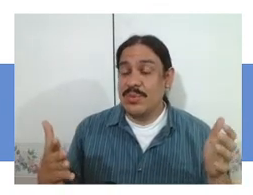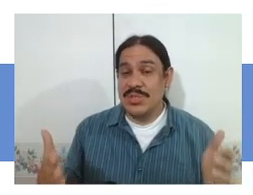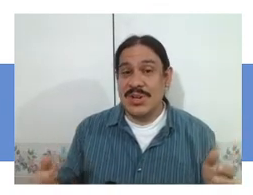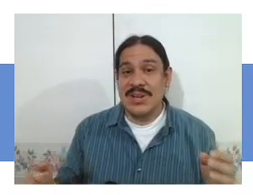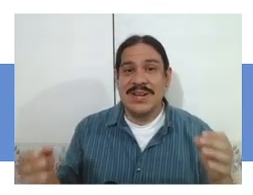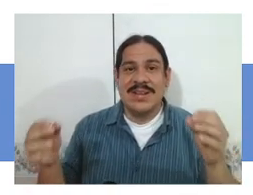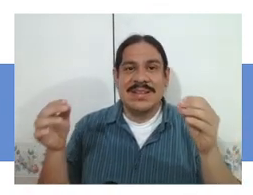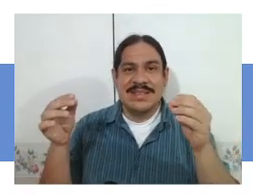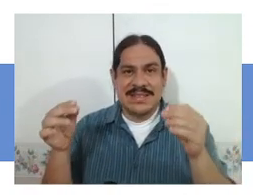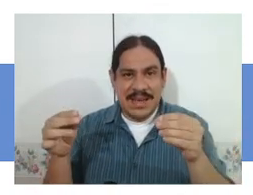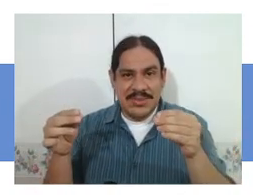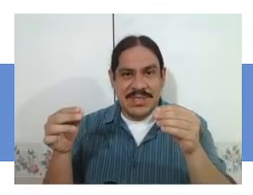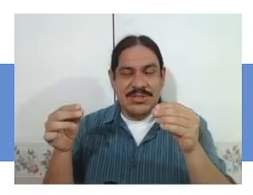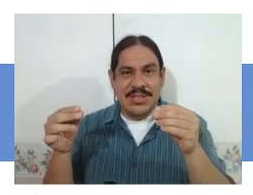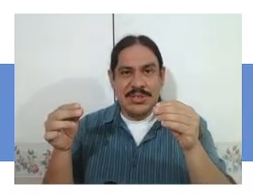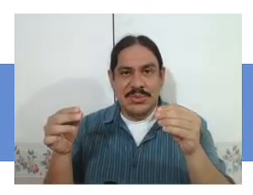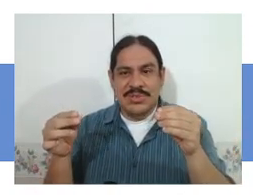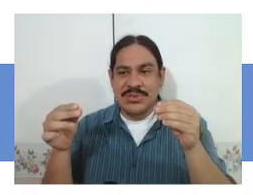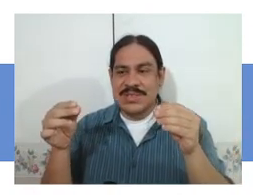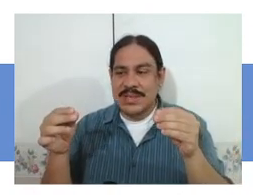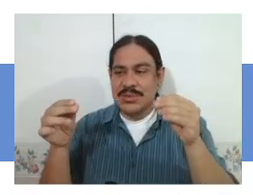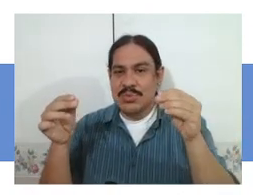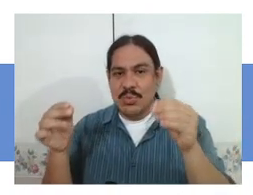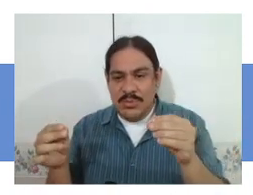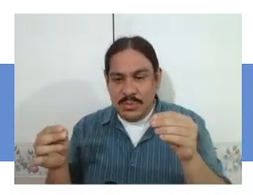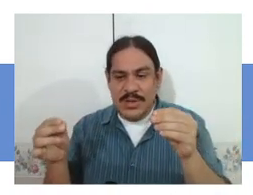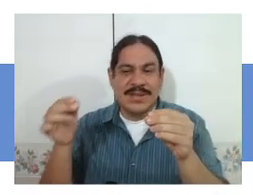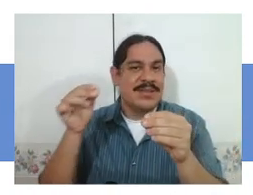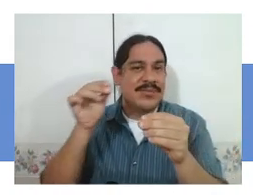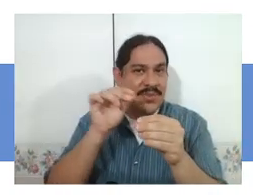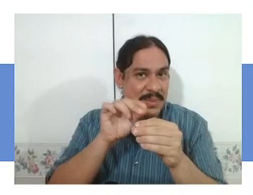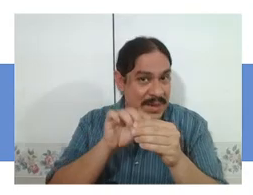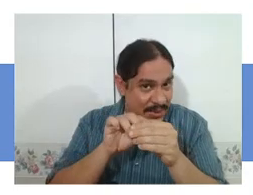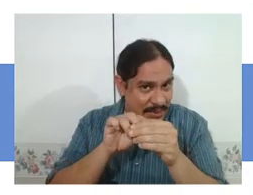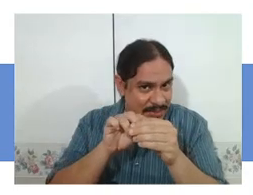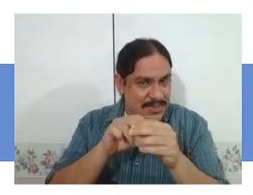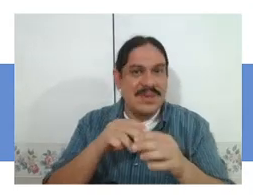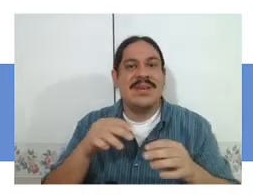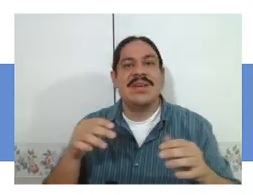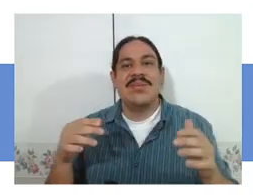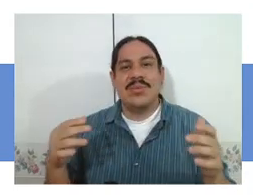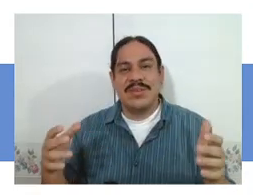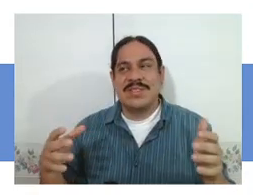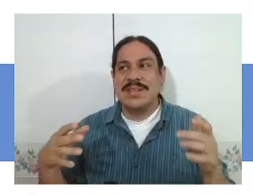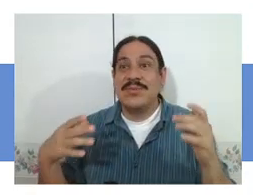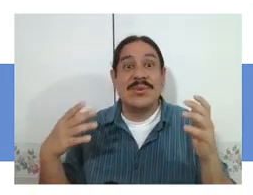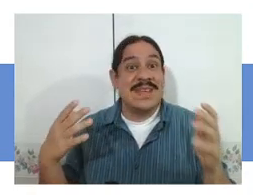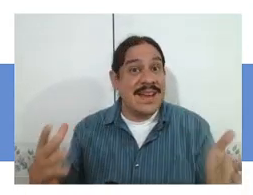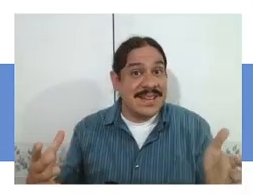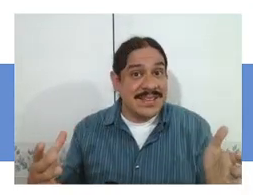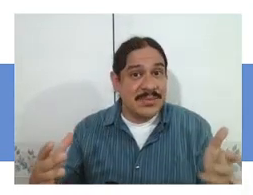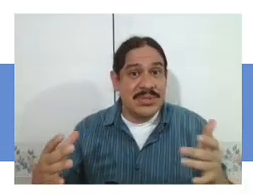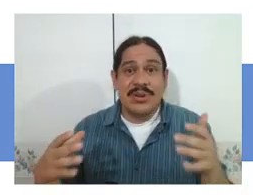which are sounds that you can use to distinguish one word from another